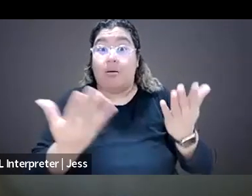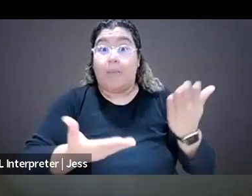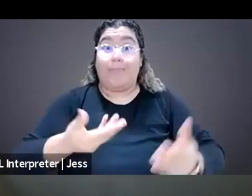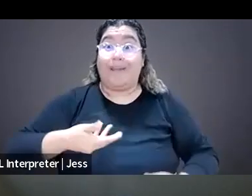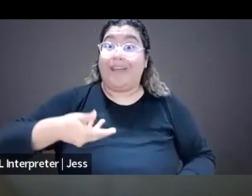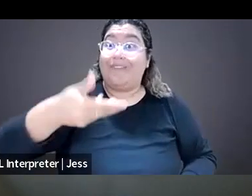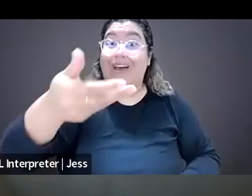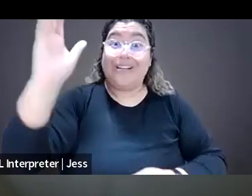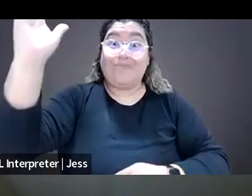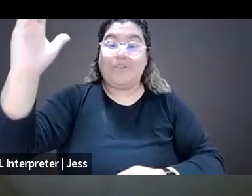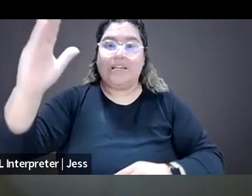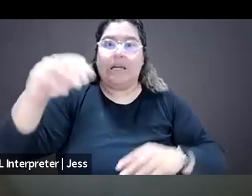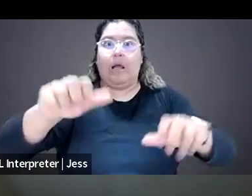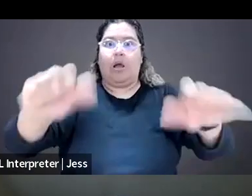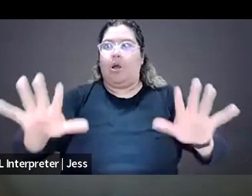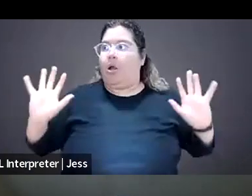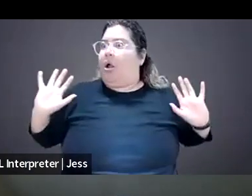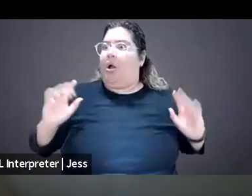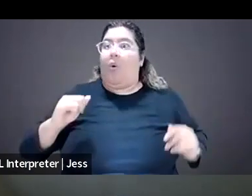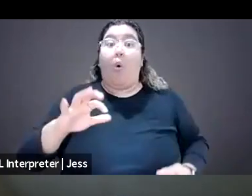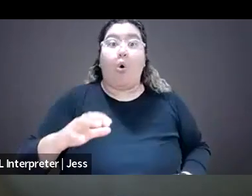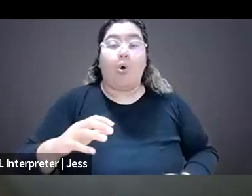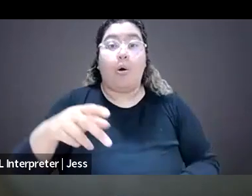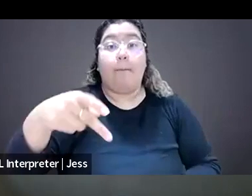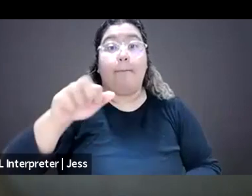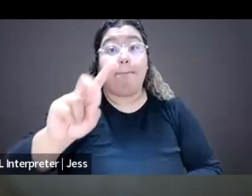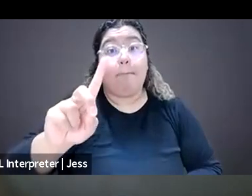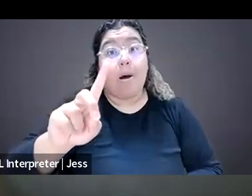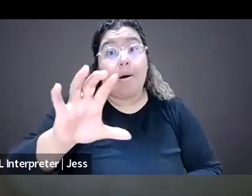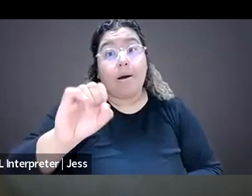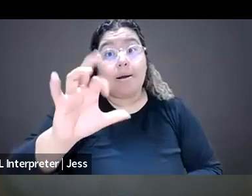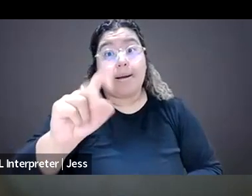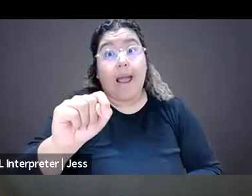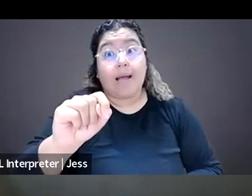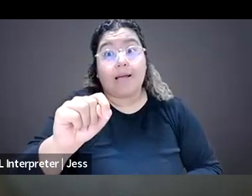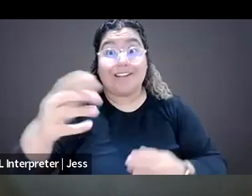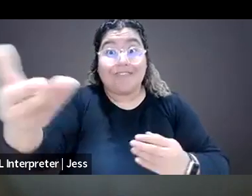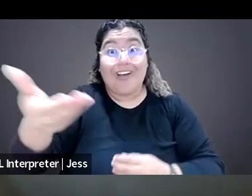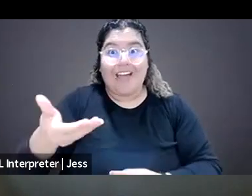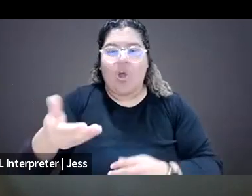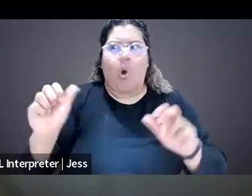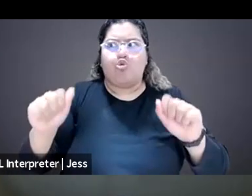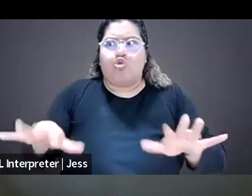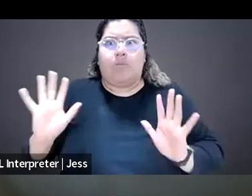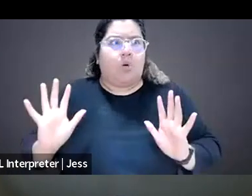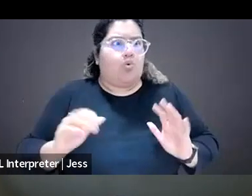because they don't wanna deal with the backlash or they don't feel like they have enough security for the event. Because at this point I've had a lot of people